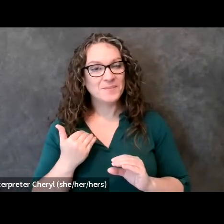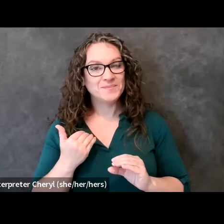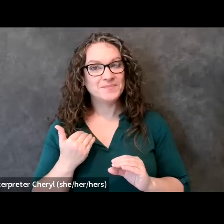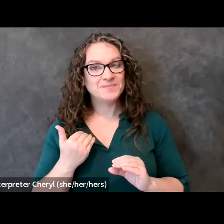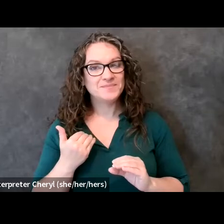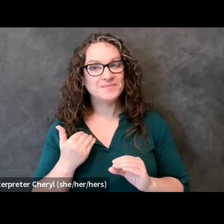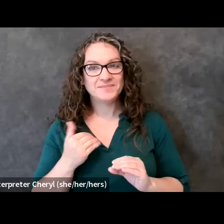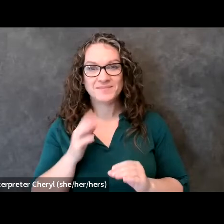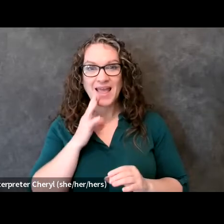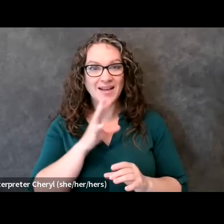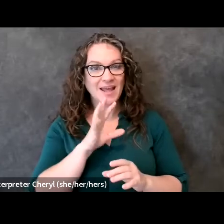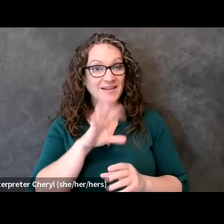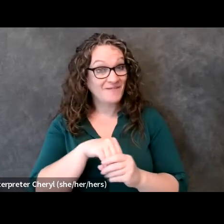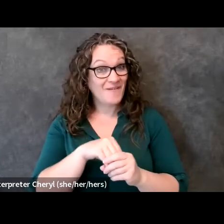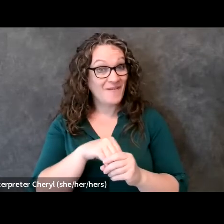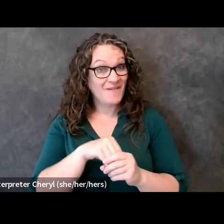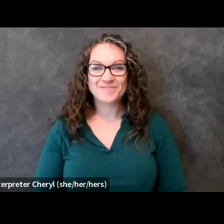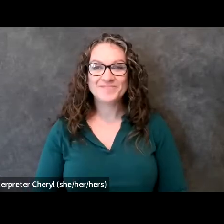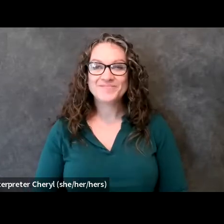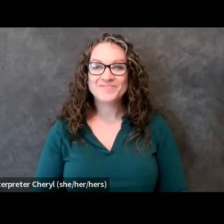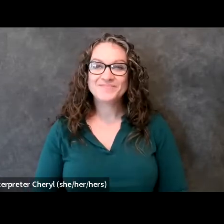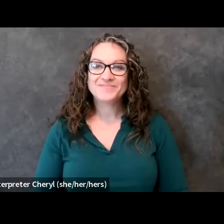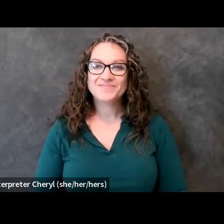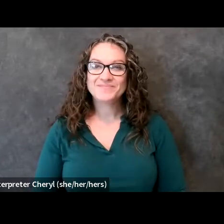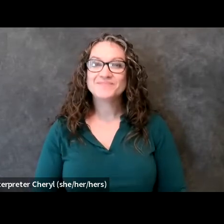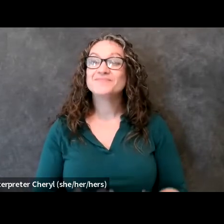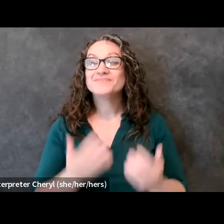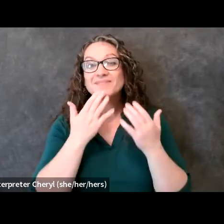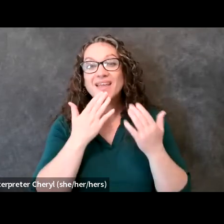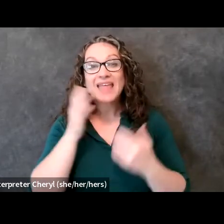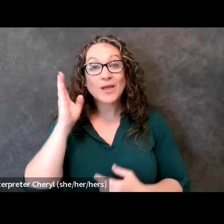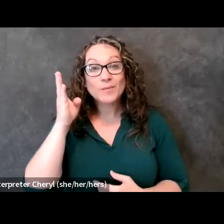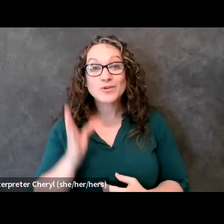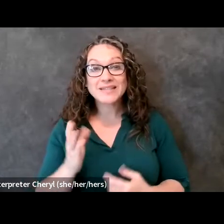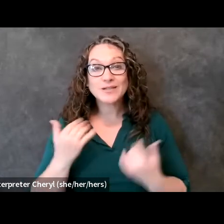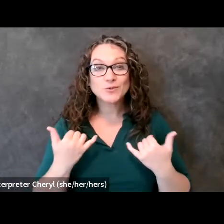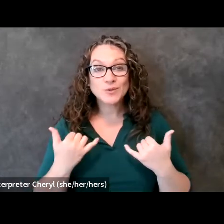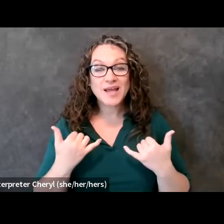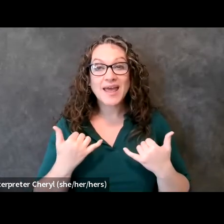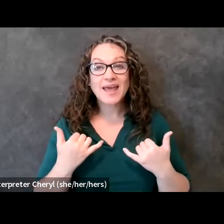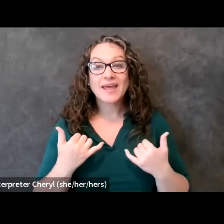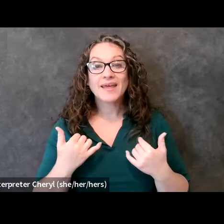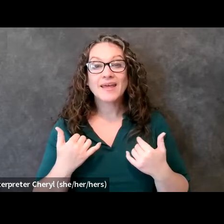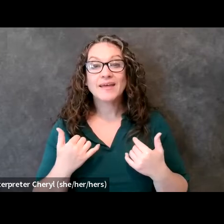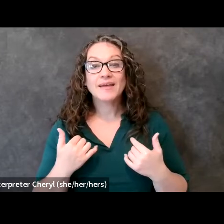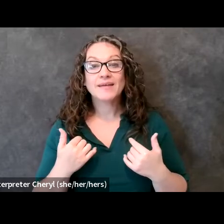involved in that okay all right i'd like to thank our presenters today i would like to thank um all